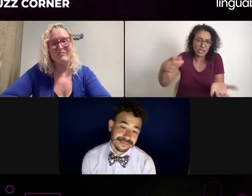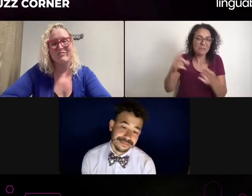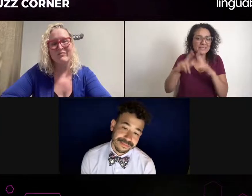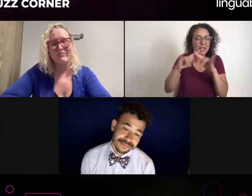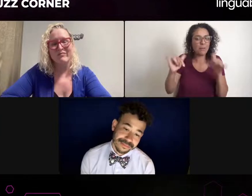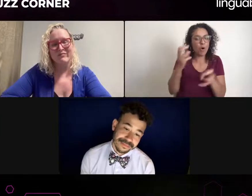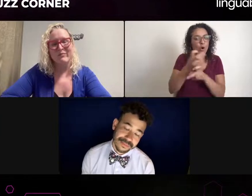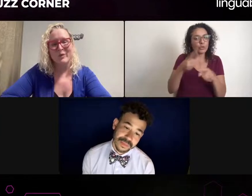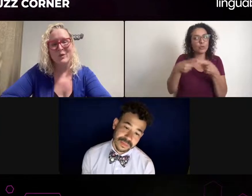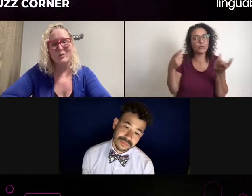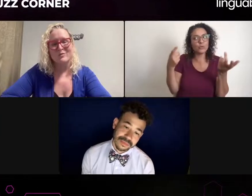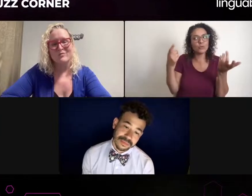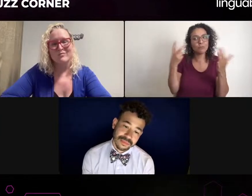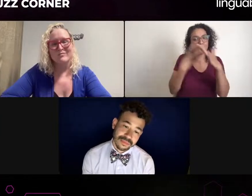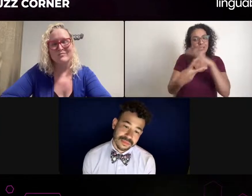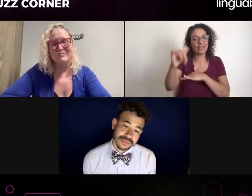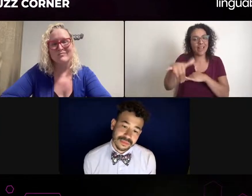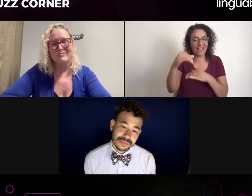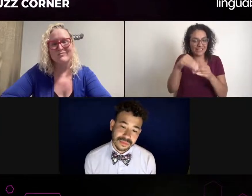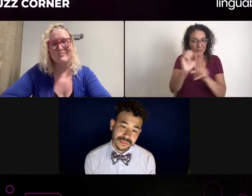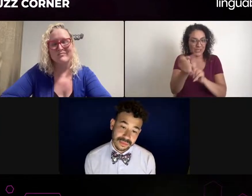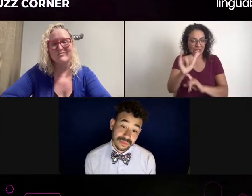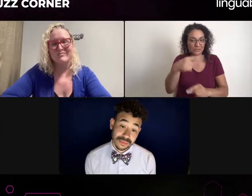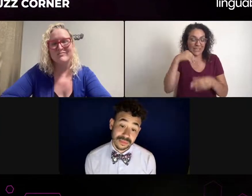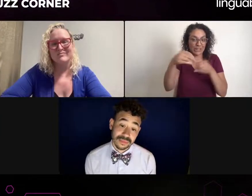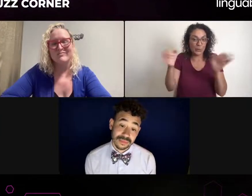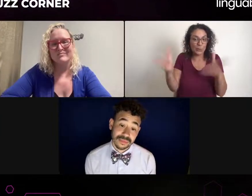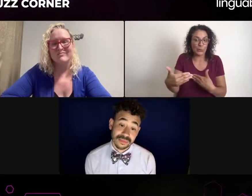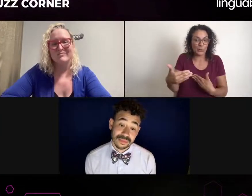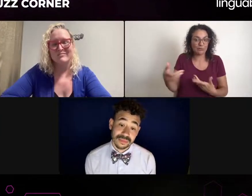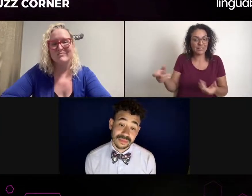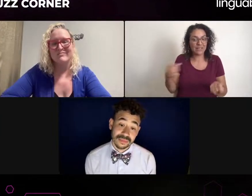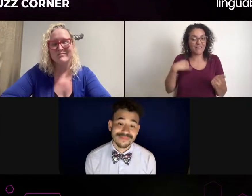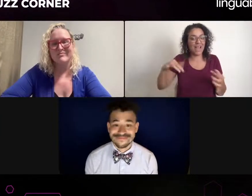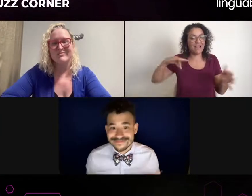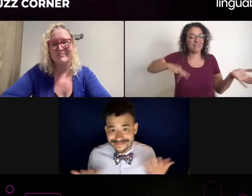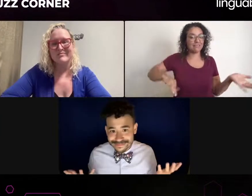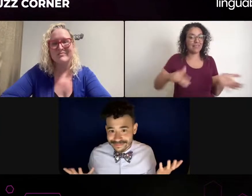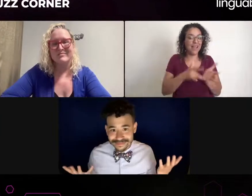Quote unquote. Interpreter. That scarecrow interpreter, air quote. Interpreter. Yeah.